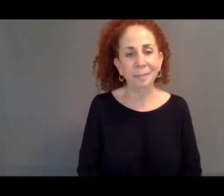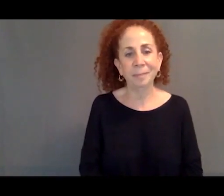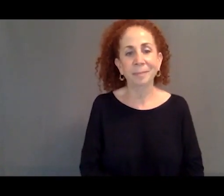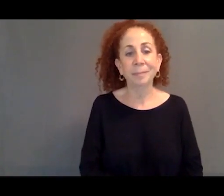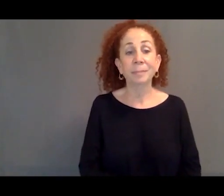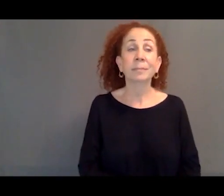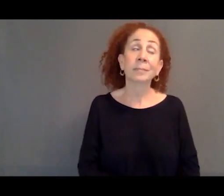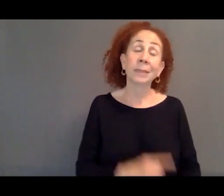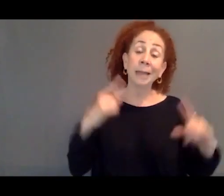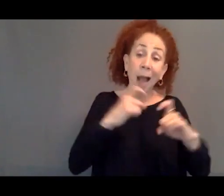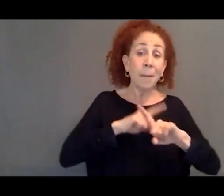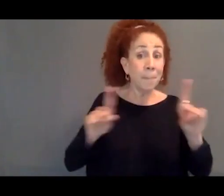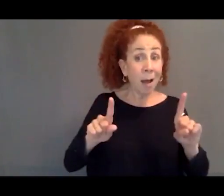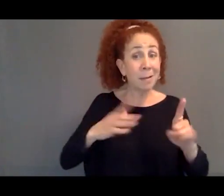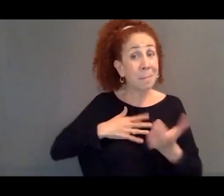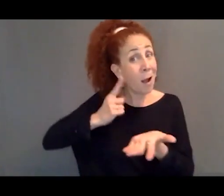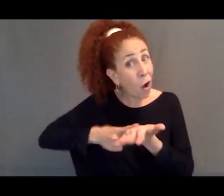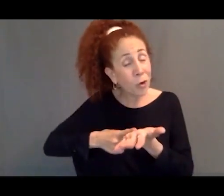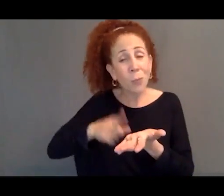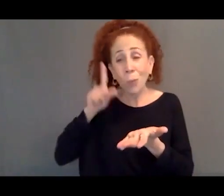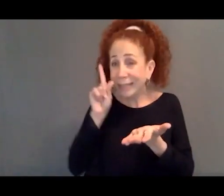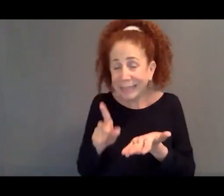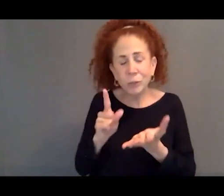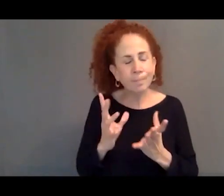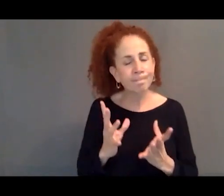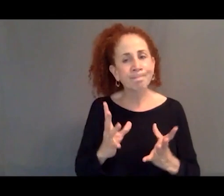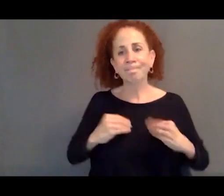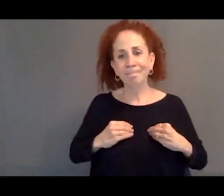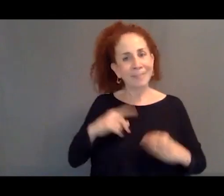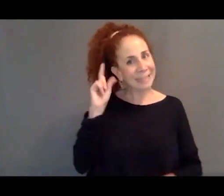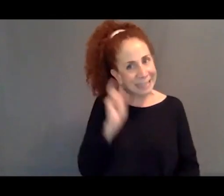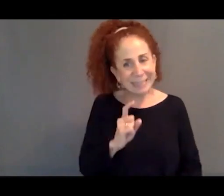that I would argue we need to come to grips with. We need to come to grips with the fact